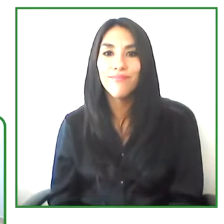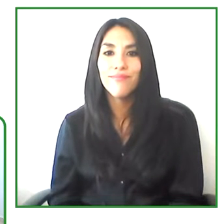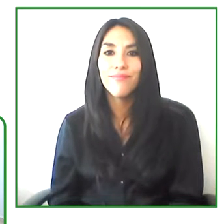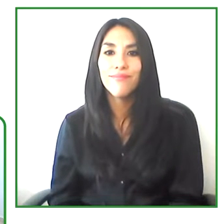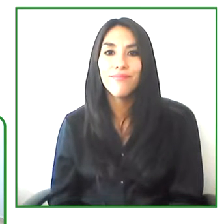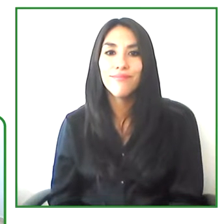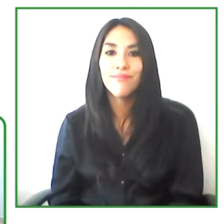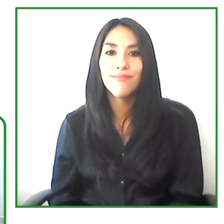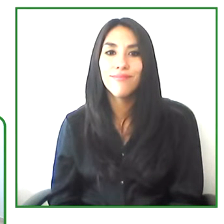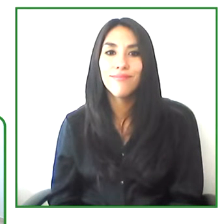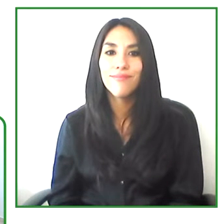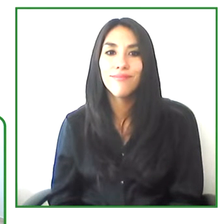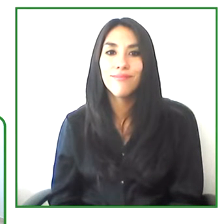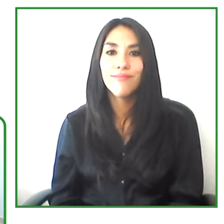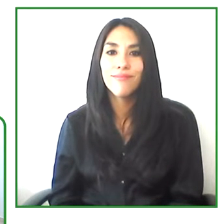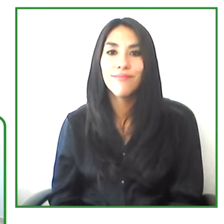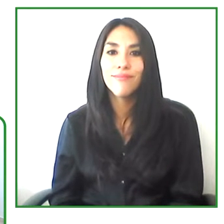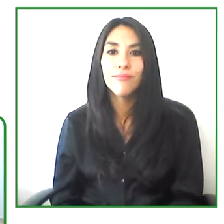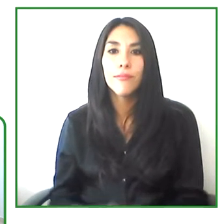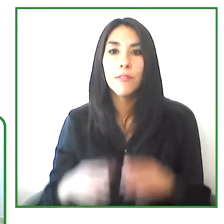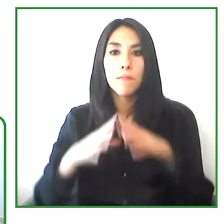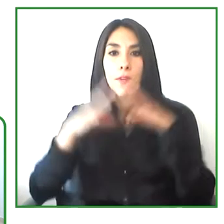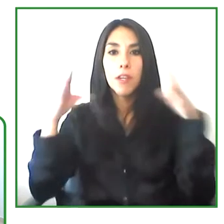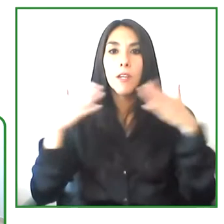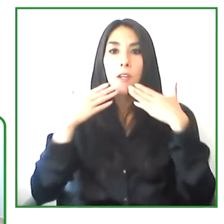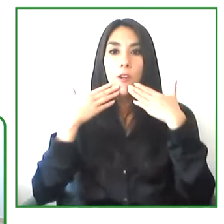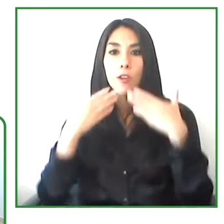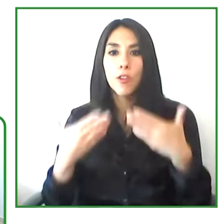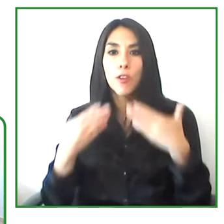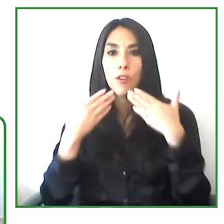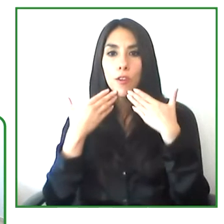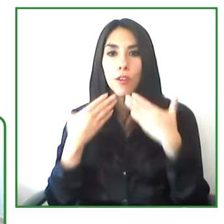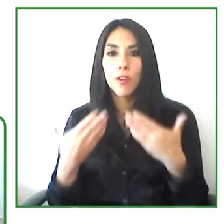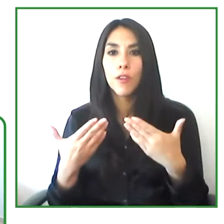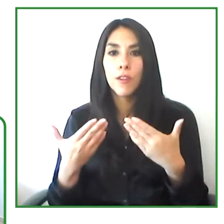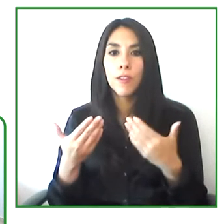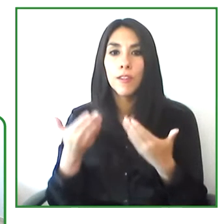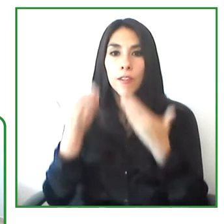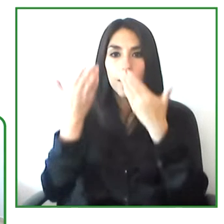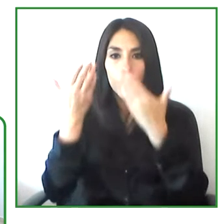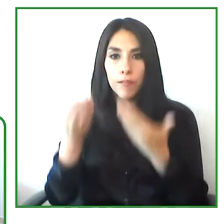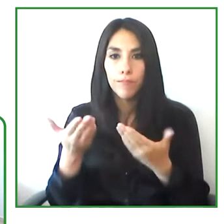Thank you very much. Thank you to everyone. Thank you, Henry.